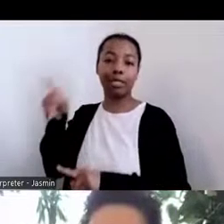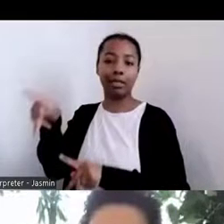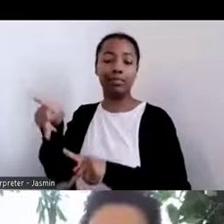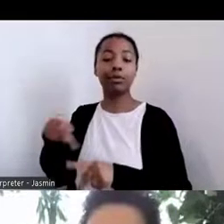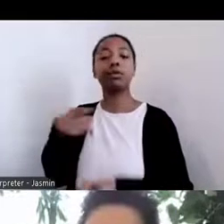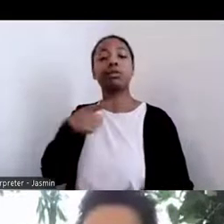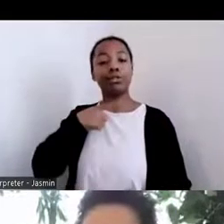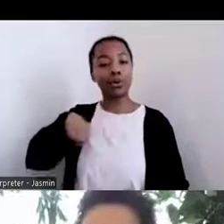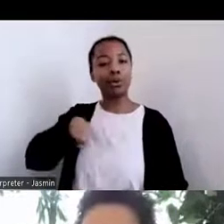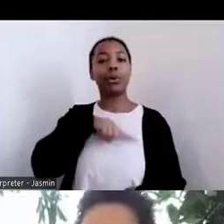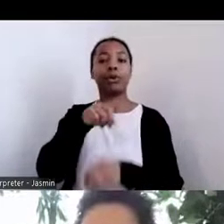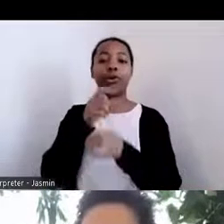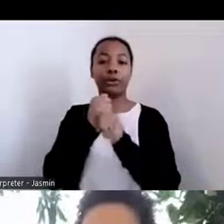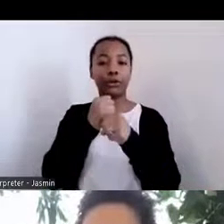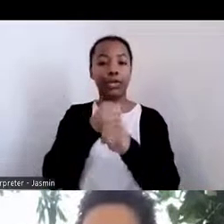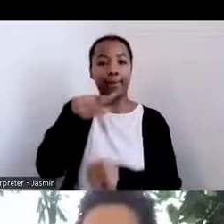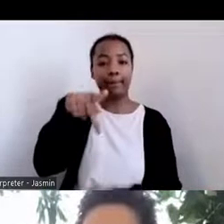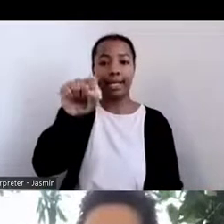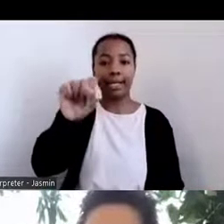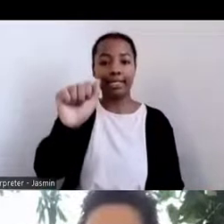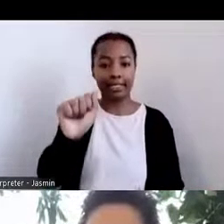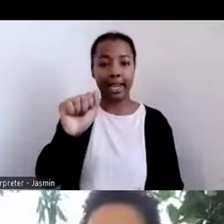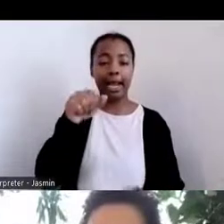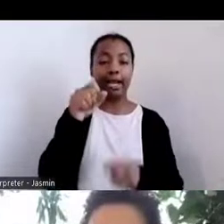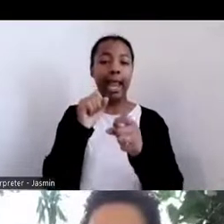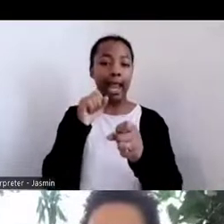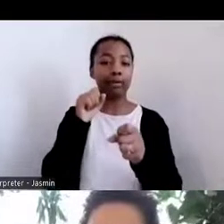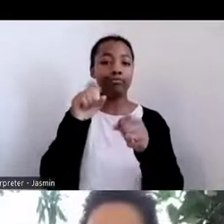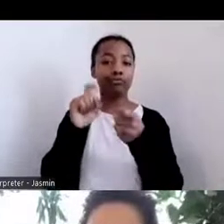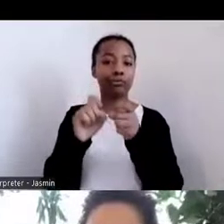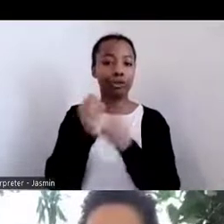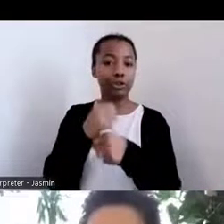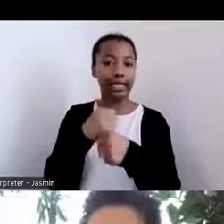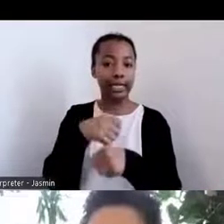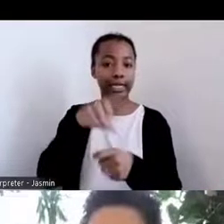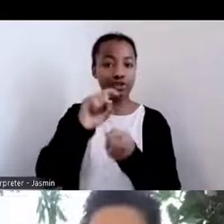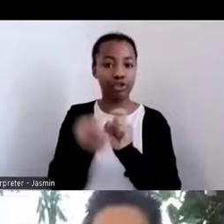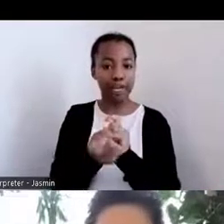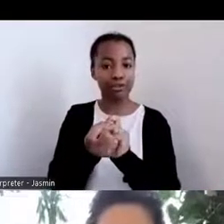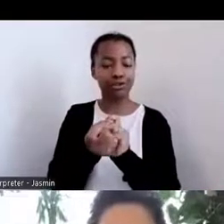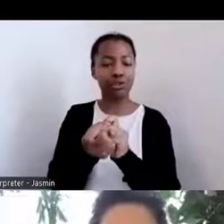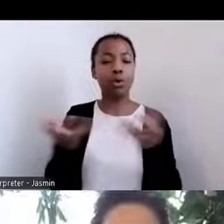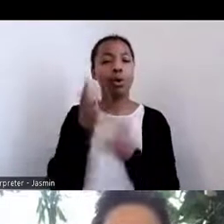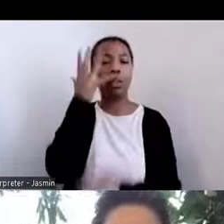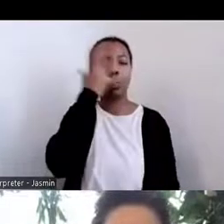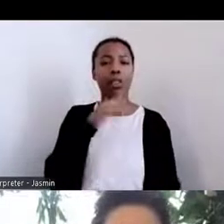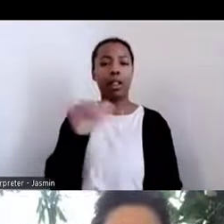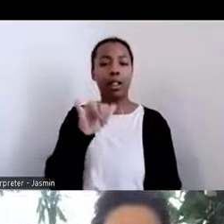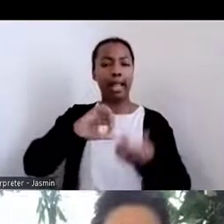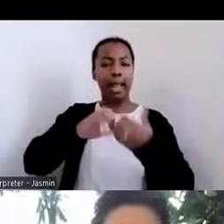our own change, being a part of that change, what does that look like, how are we able to do that, how are we able to